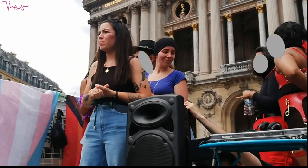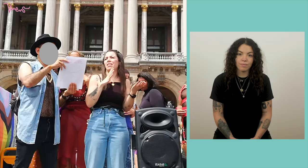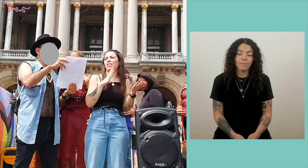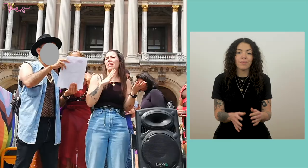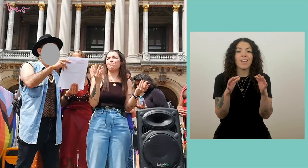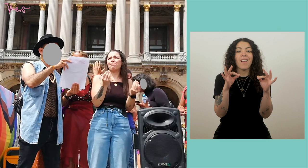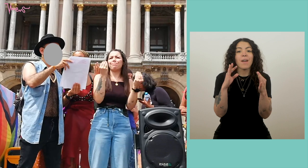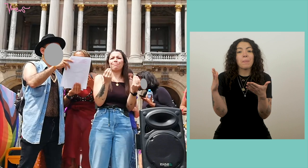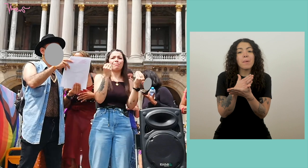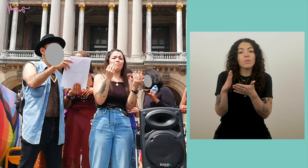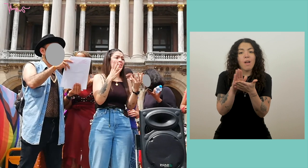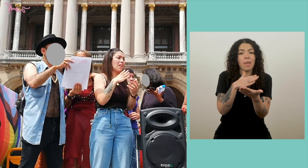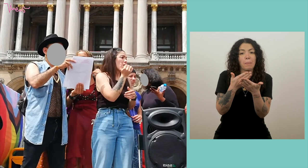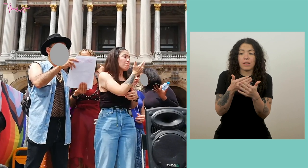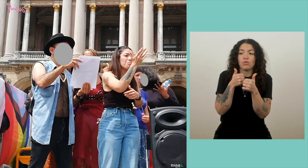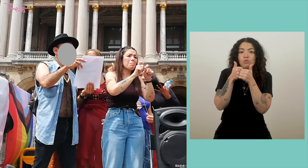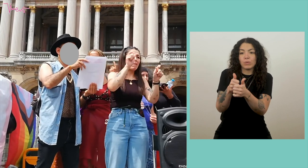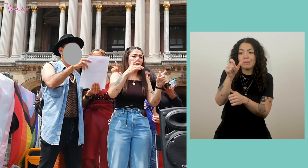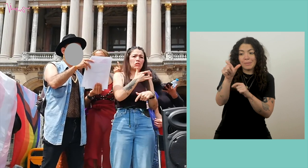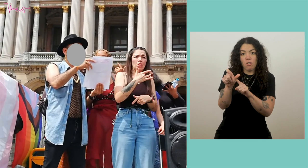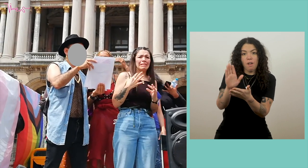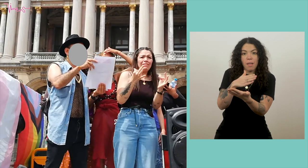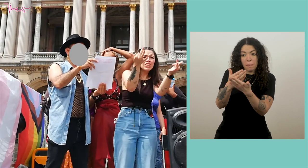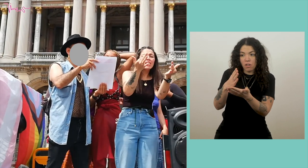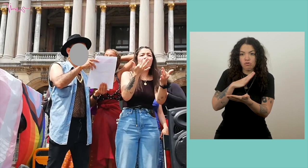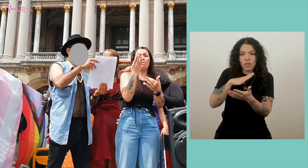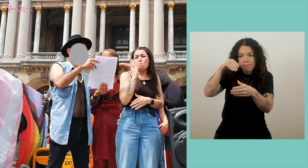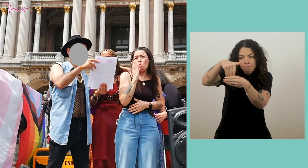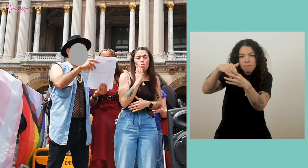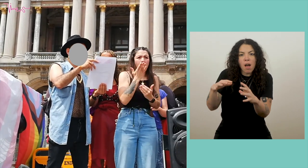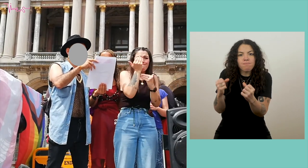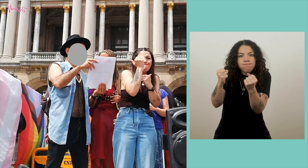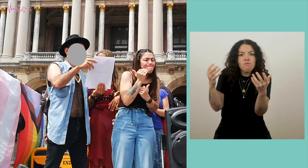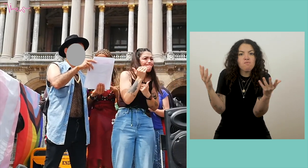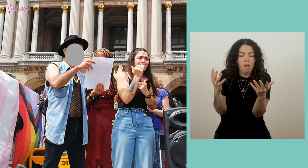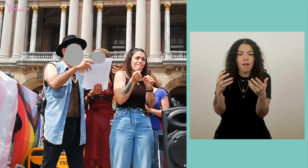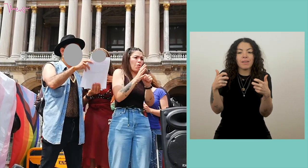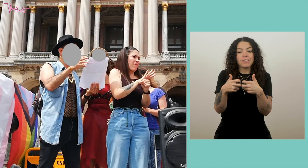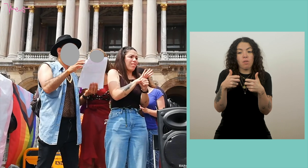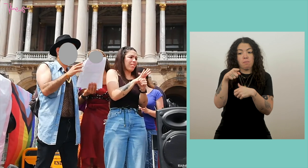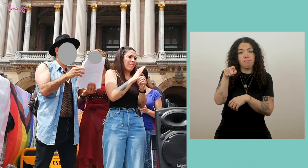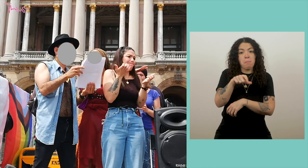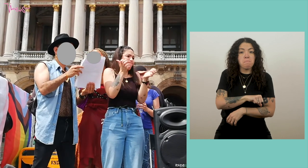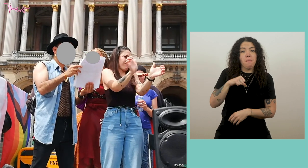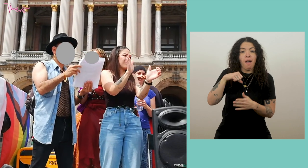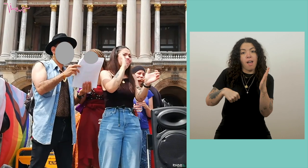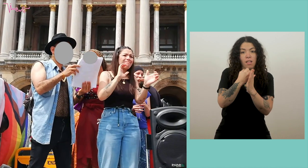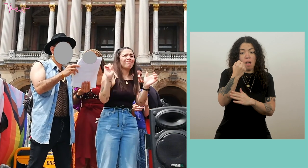The preparation is not the same depending on your knowledge of the environment in which you are going to interpret. On this radical Pride, I knew what subjects we were going to deal with.